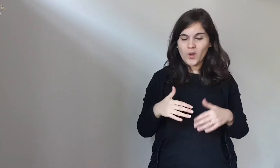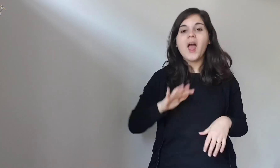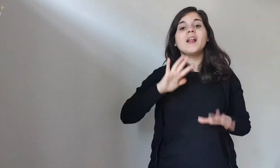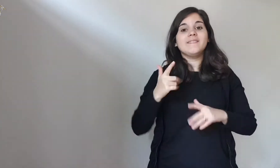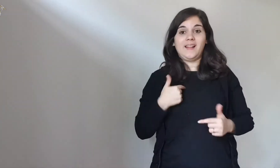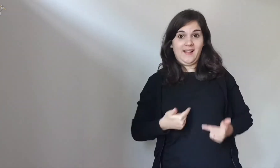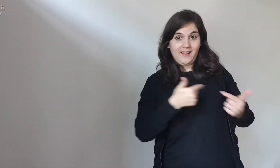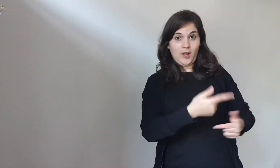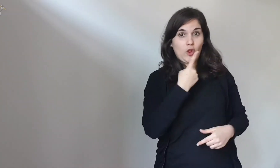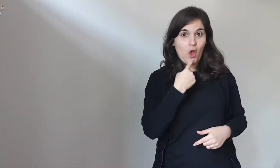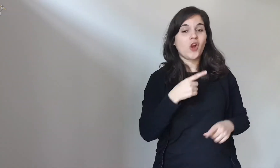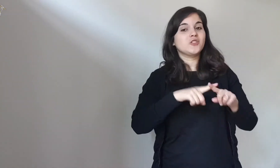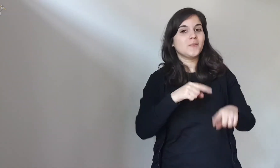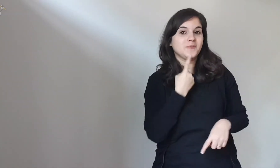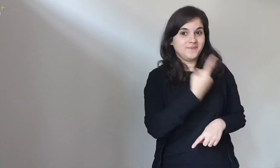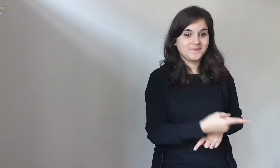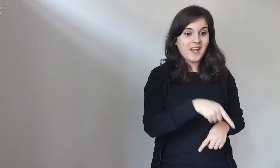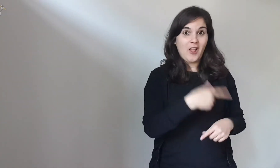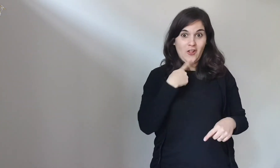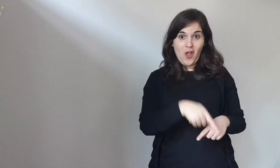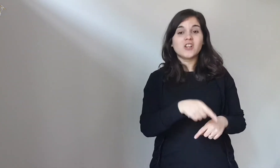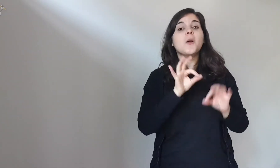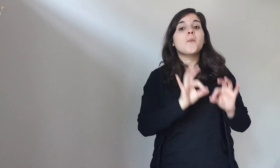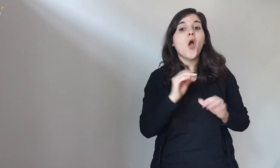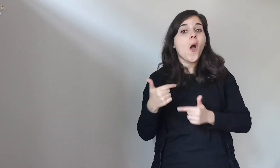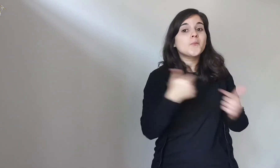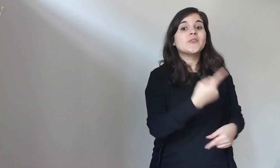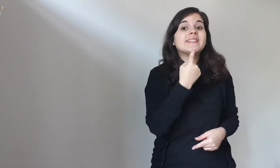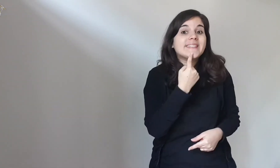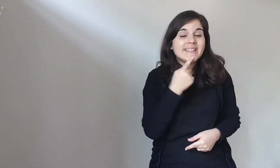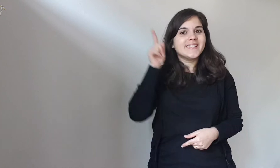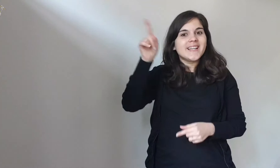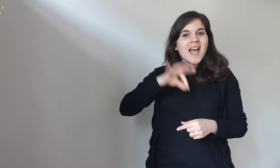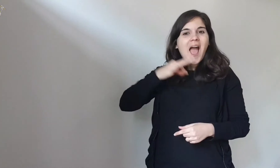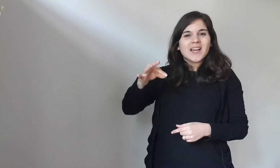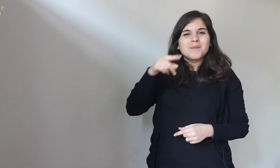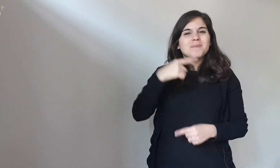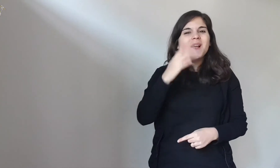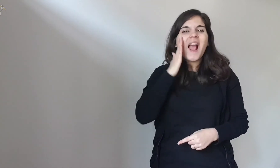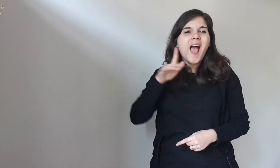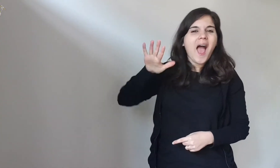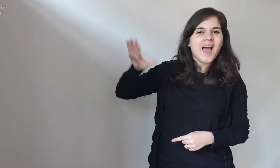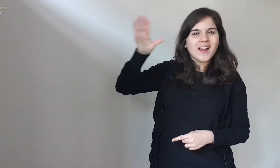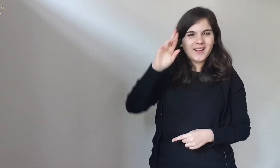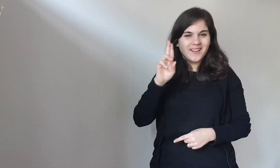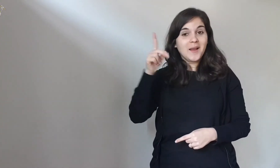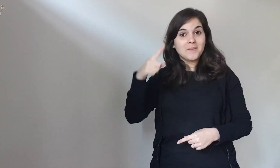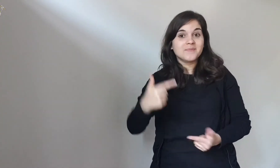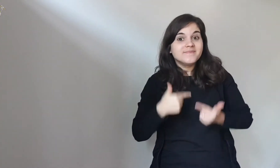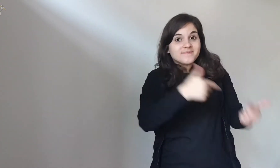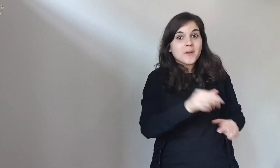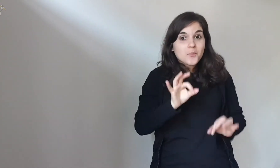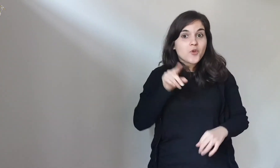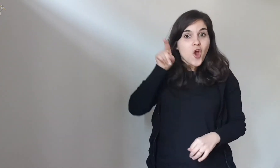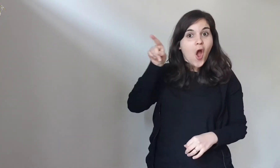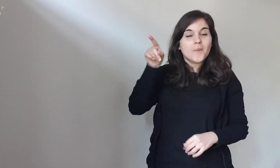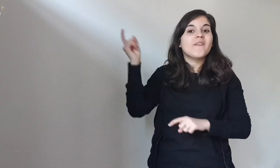and to tell them that the sweets have been given to them by their deceased loved ones,